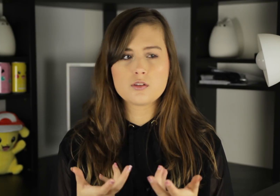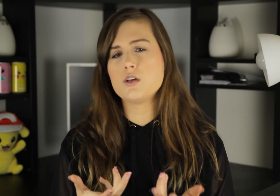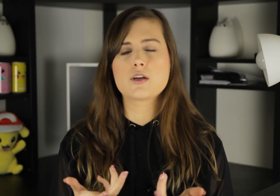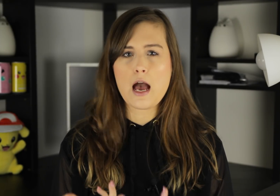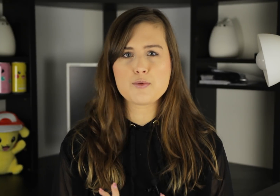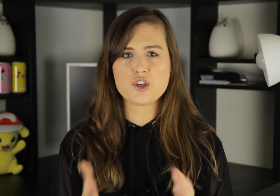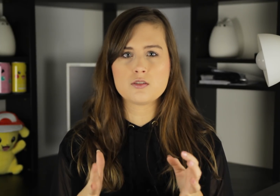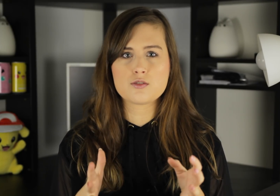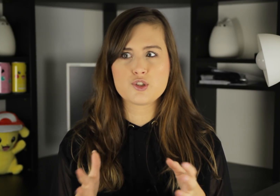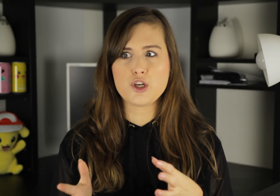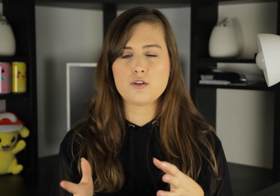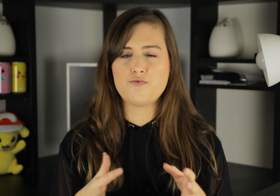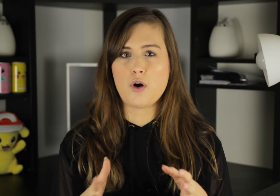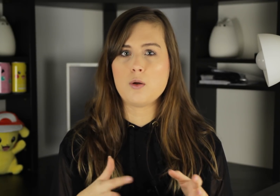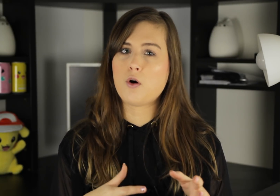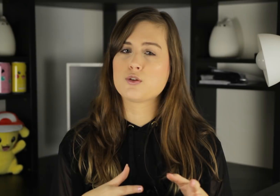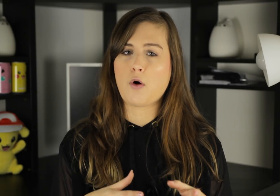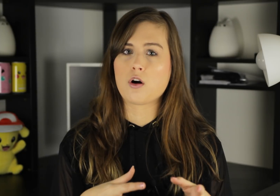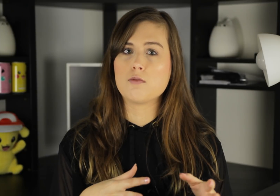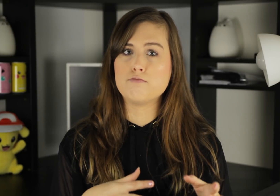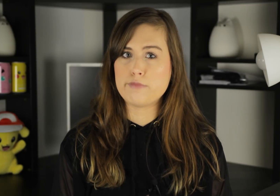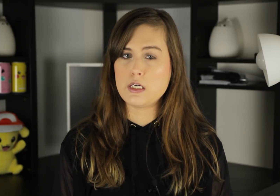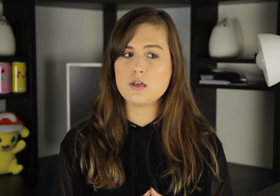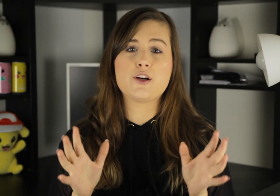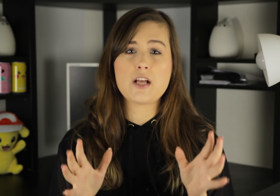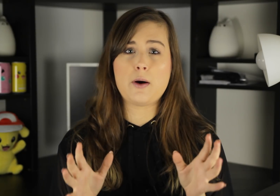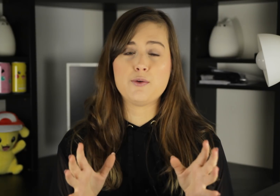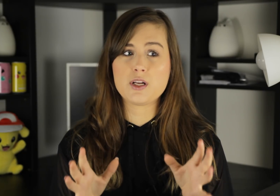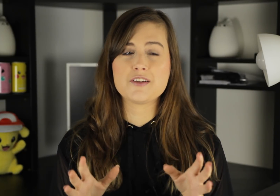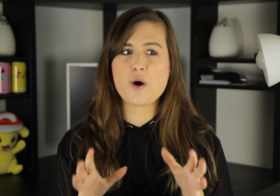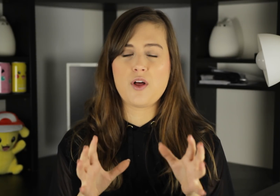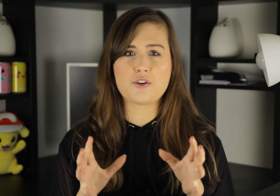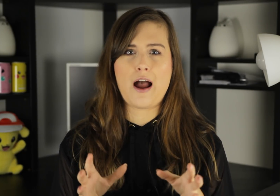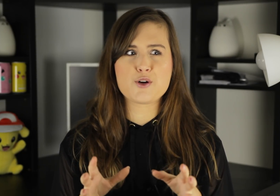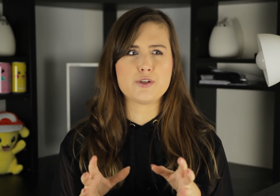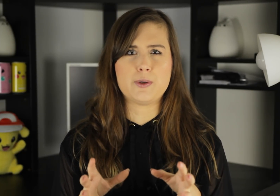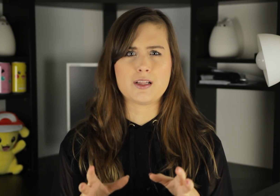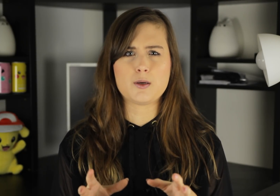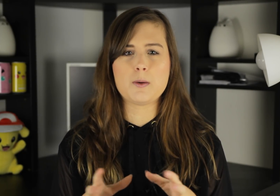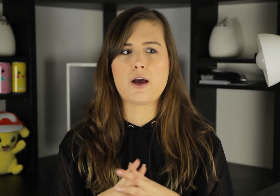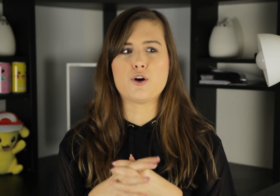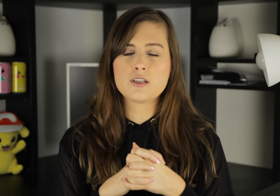the captions should, for the most part, be. Here's how I really know that they're actually doing a little bit better.